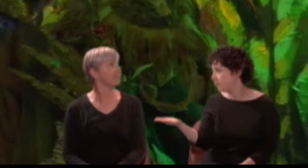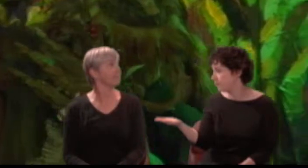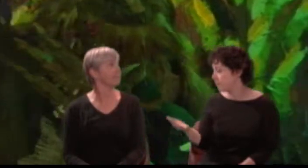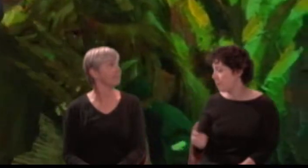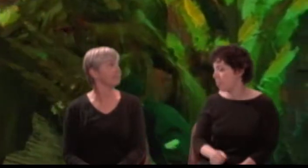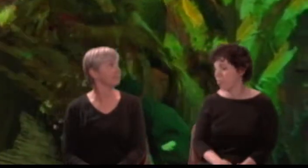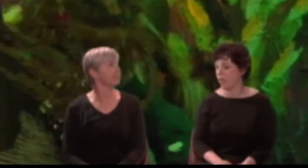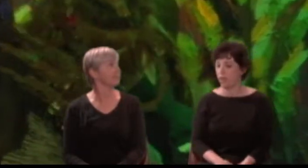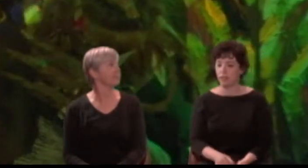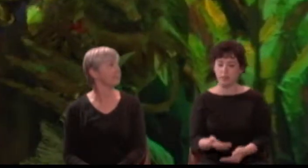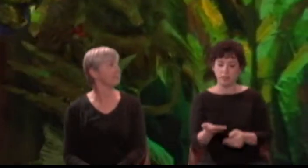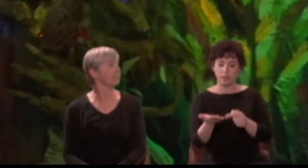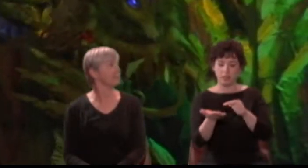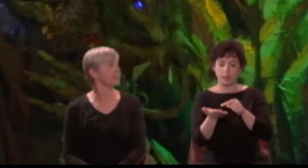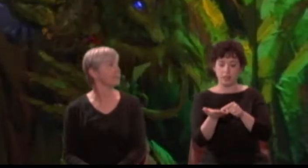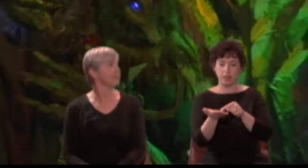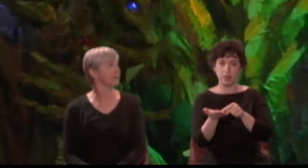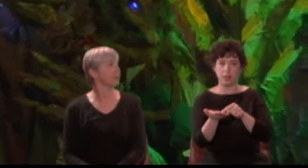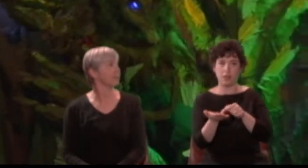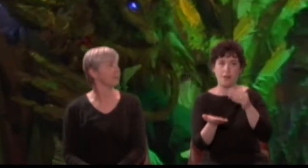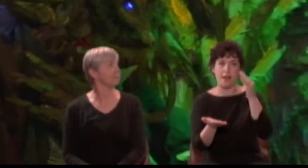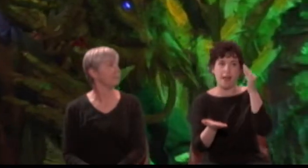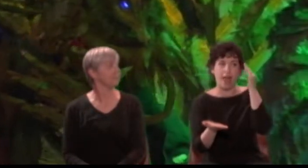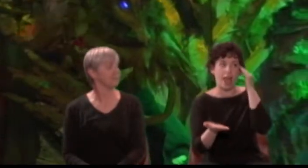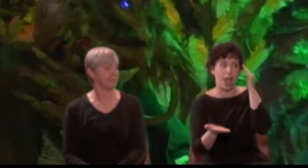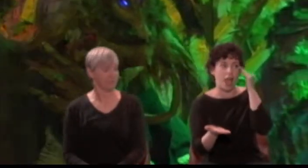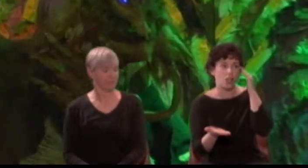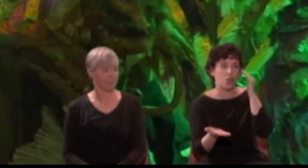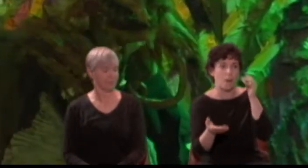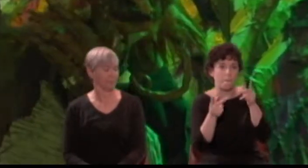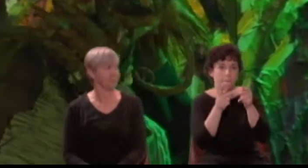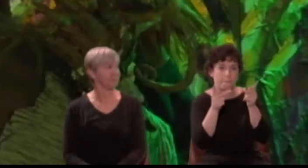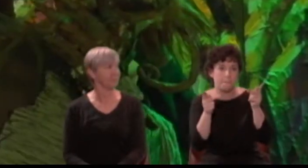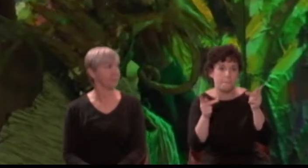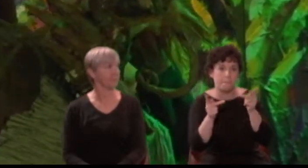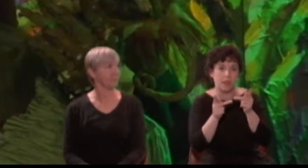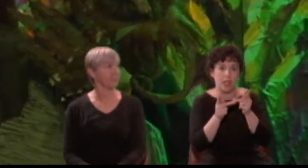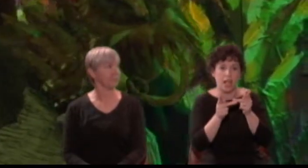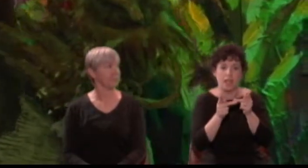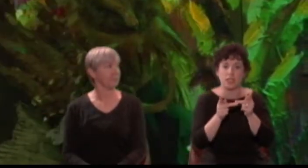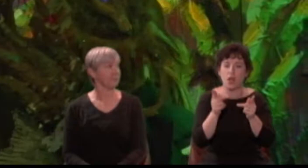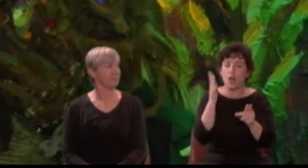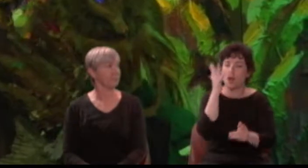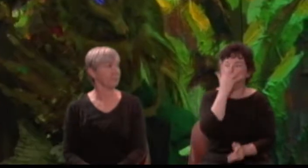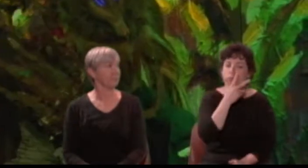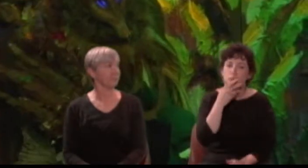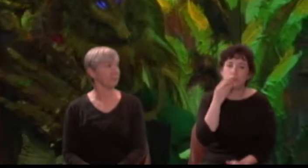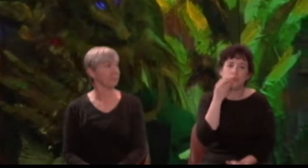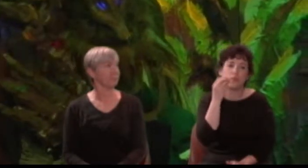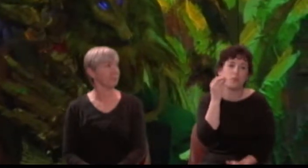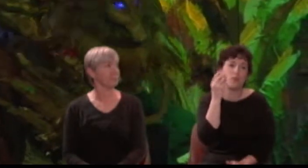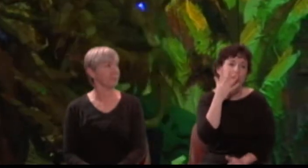I know a bank where the wild thyme blows, where oxlips and the nodding violet grows.